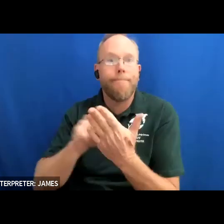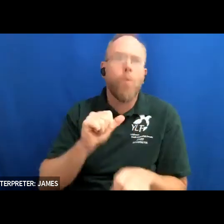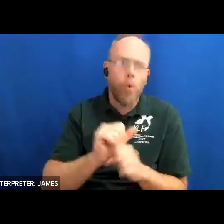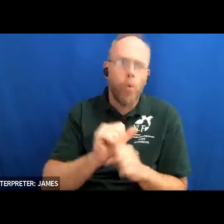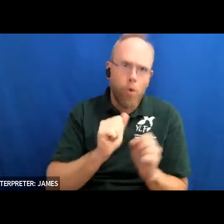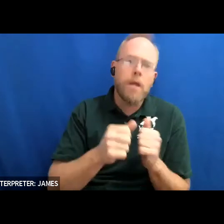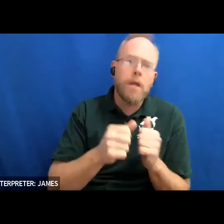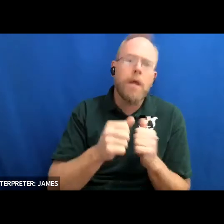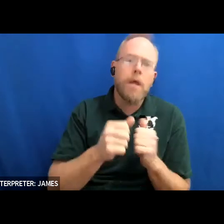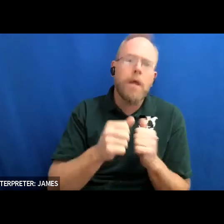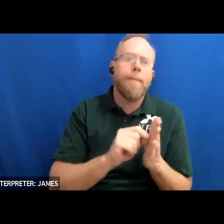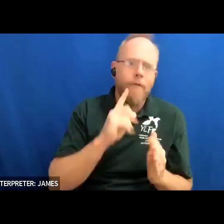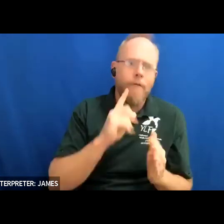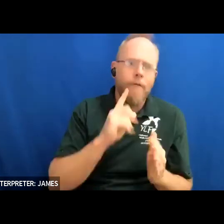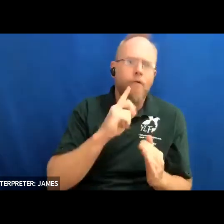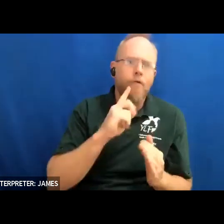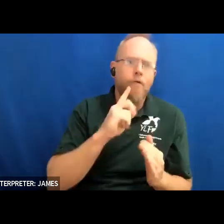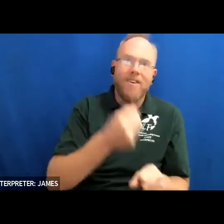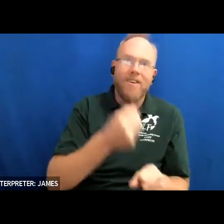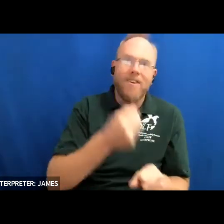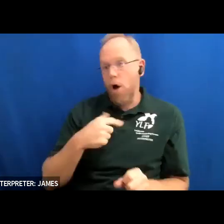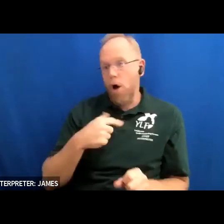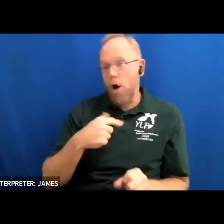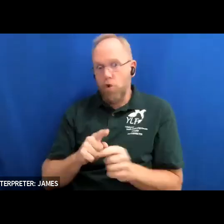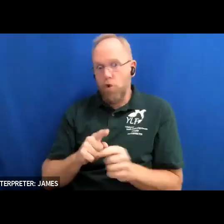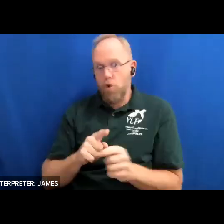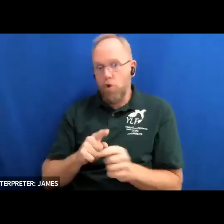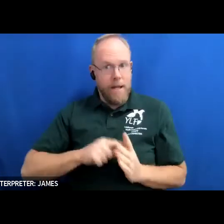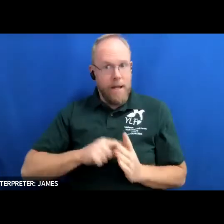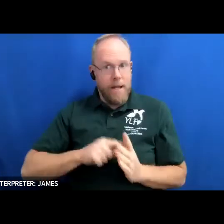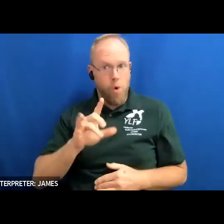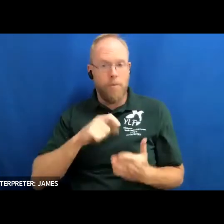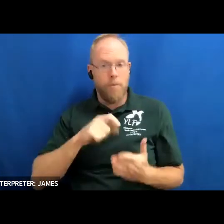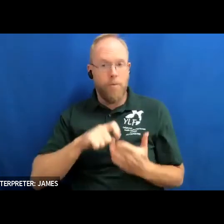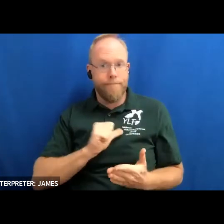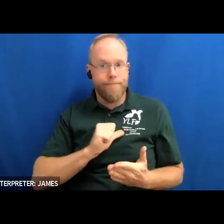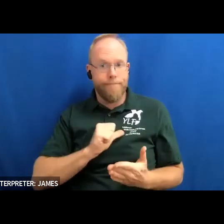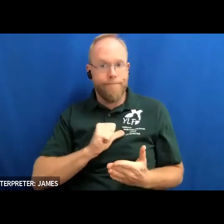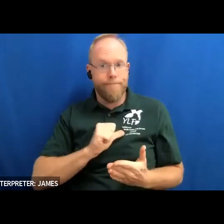wrote the ford for this book myself so together we captured my eight-year-old voice perfectly